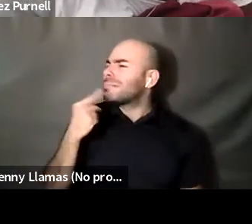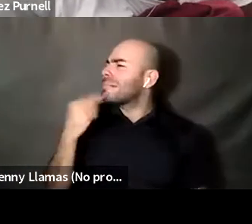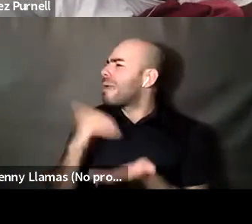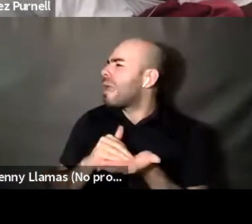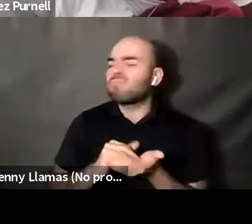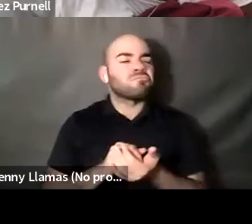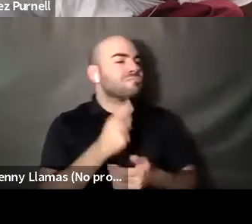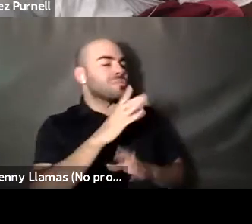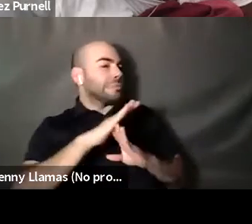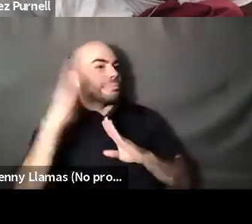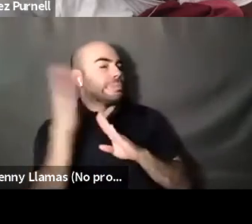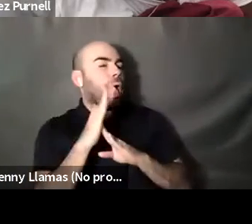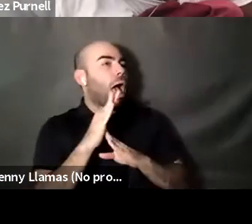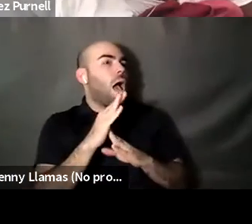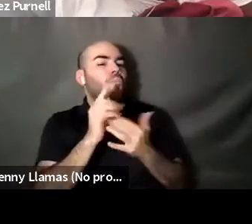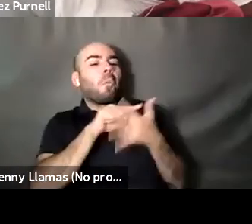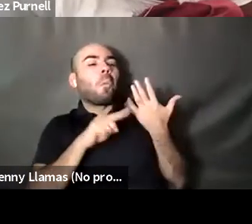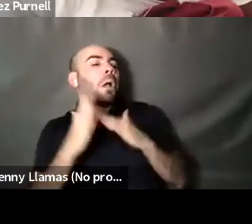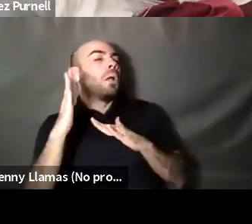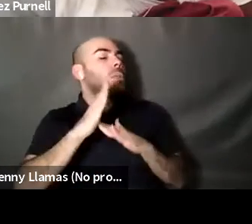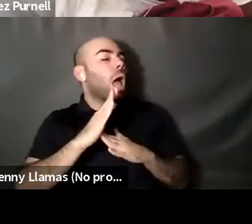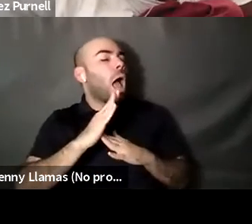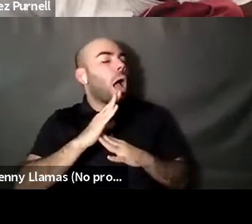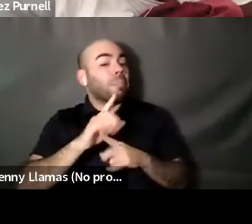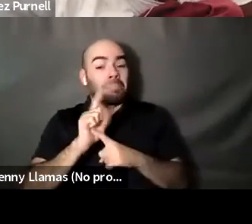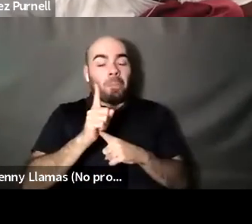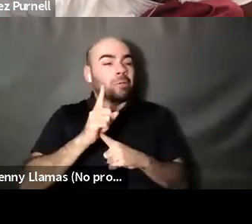Kenyon Farrow (he/him/his): Experiences, or realizations about your body that uplifted and changed you.